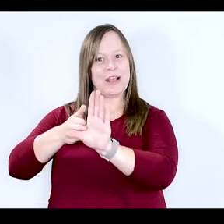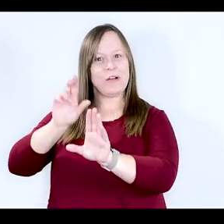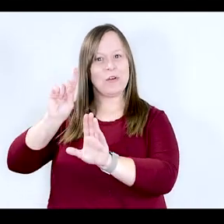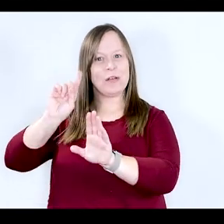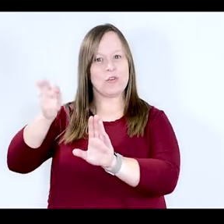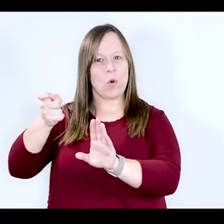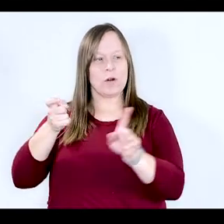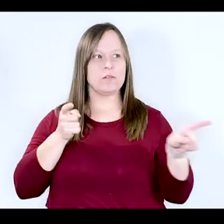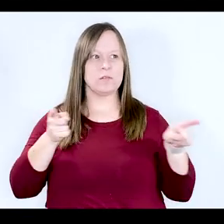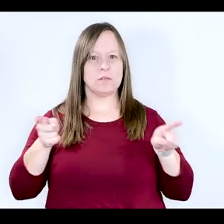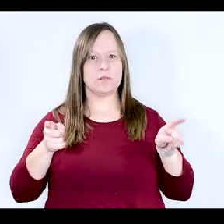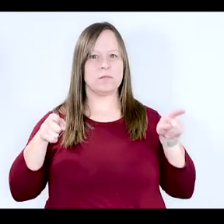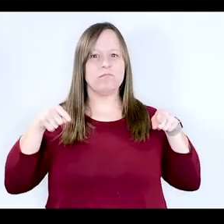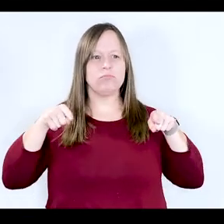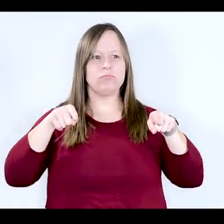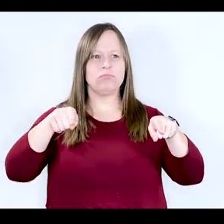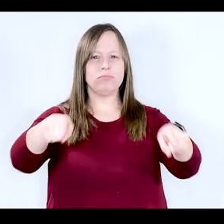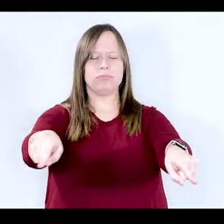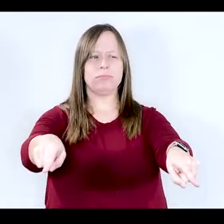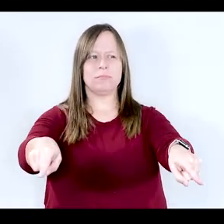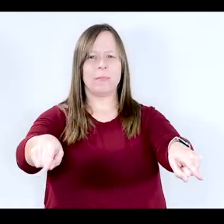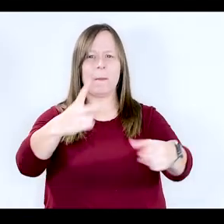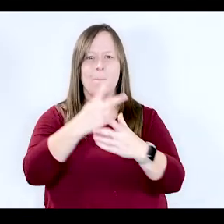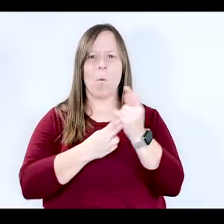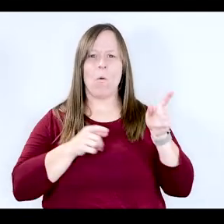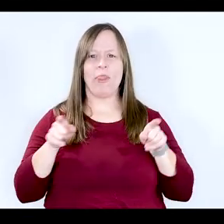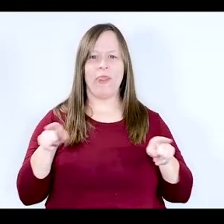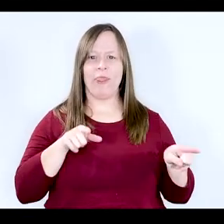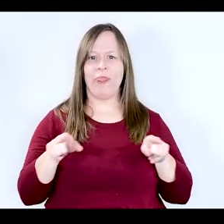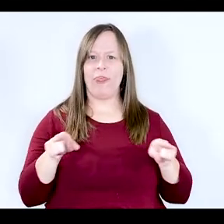disorders. So you're seeing the same pathways in both of these kinds of